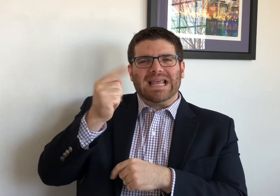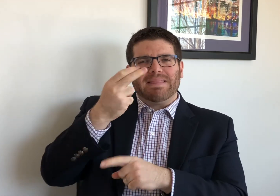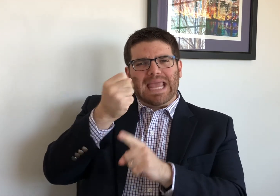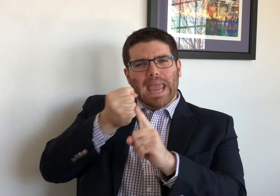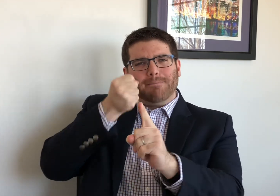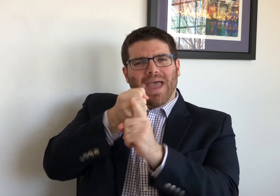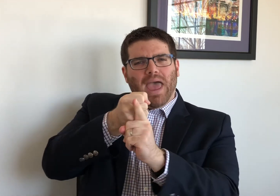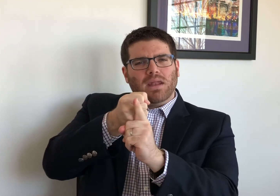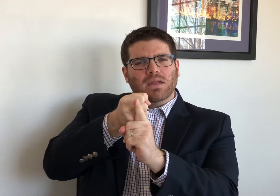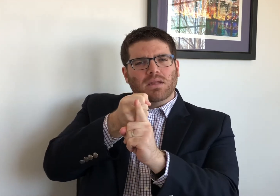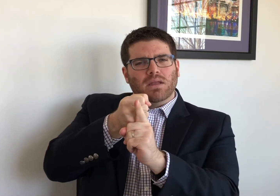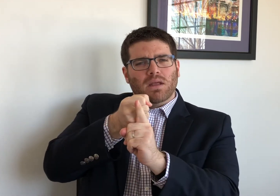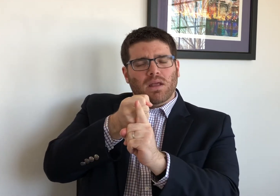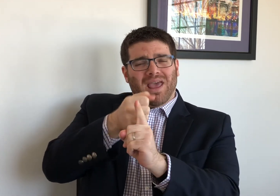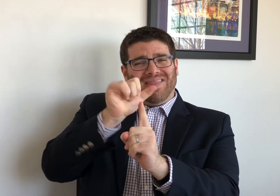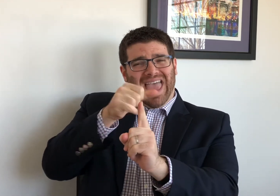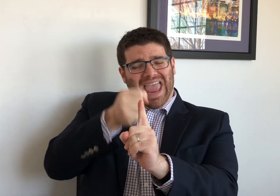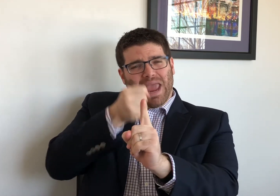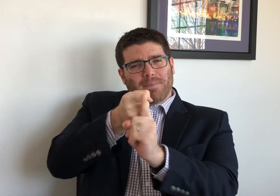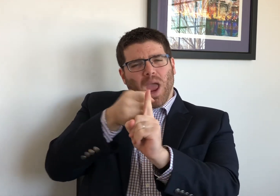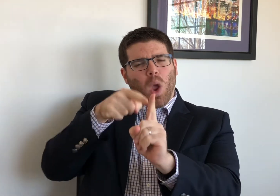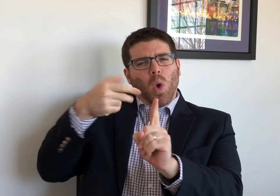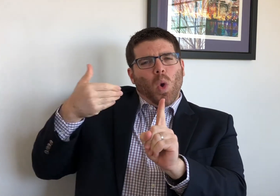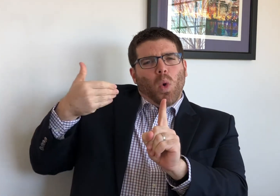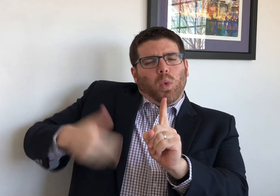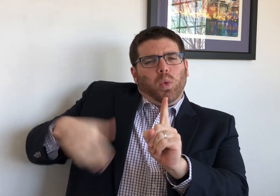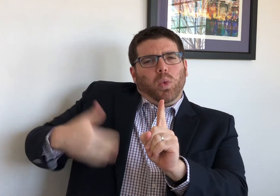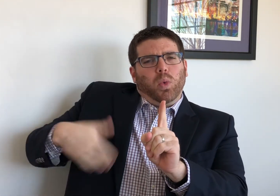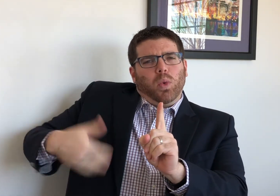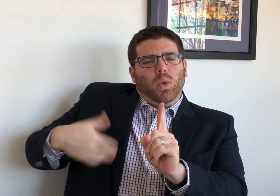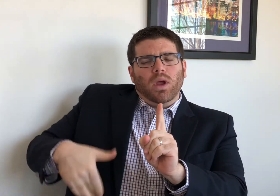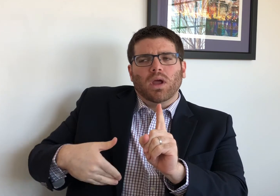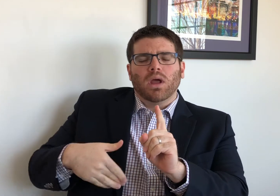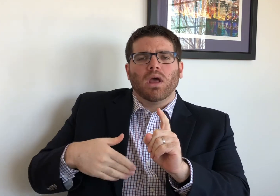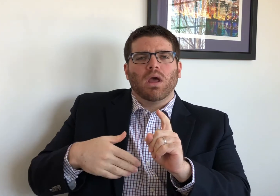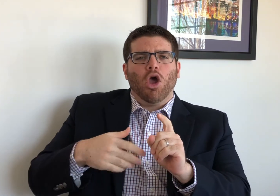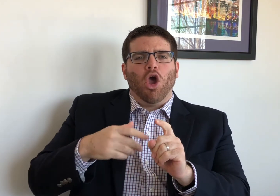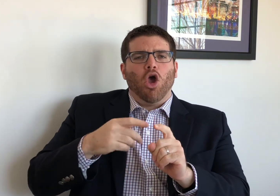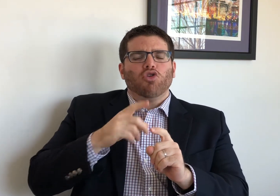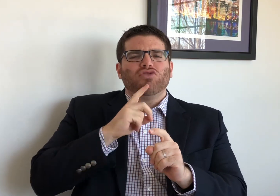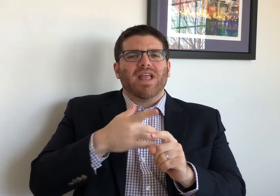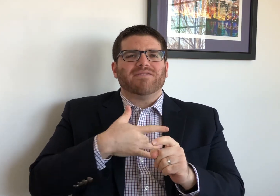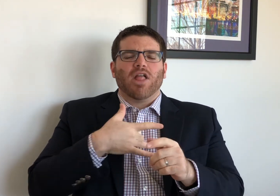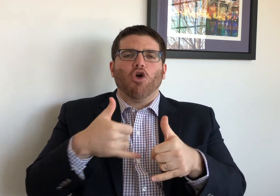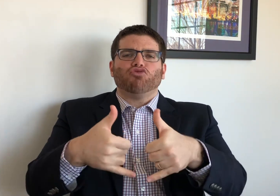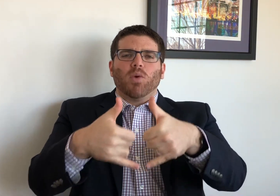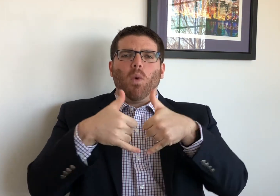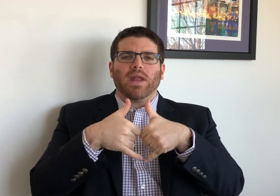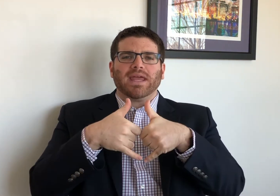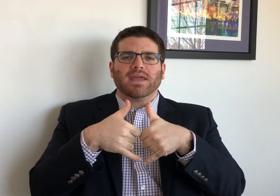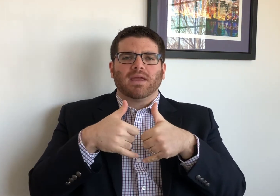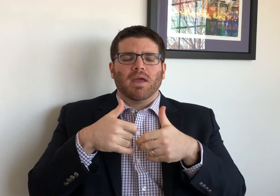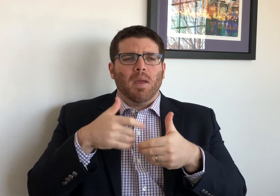My answer is this - I see the impact and it's substantial. I really feel it's rewarding.